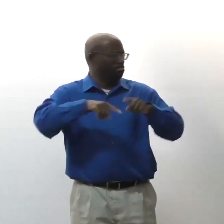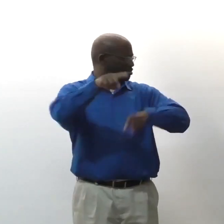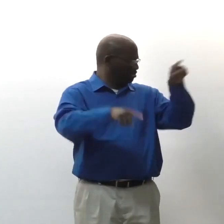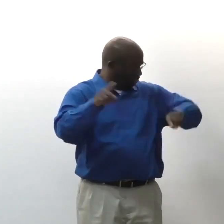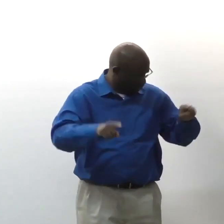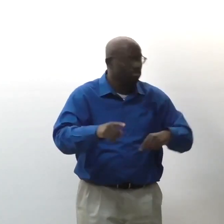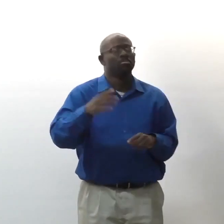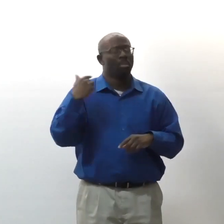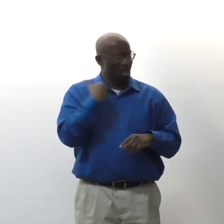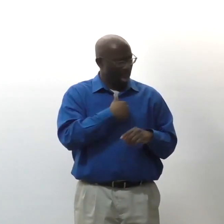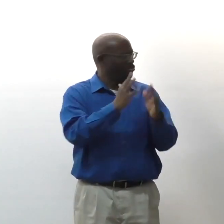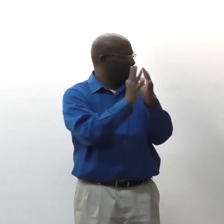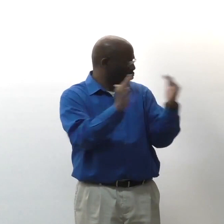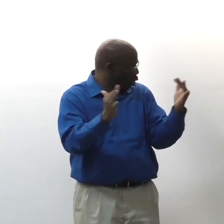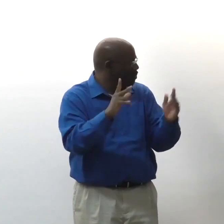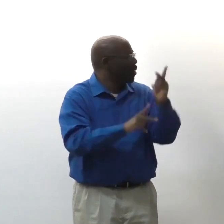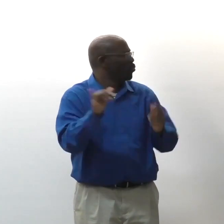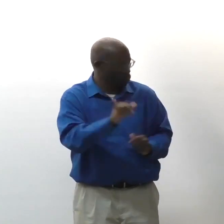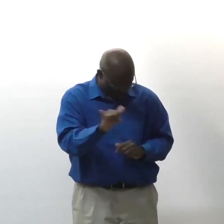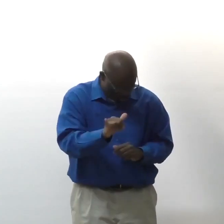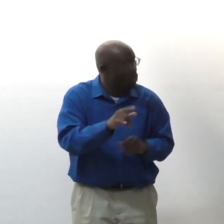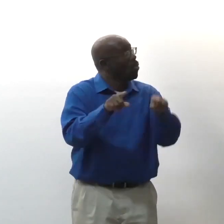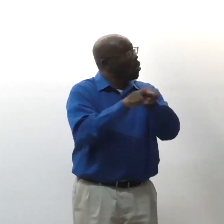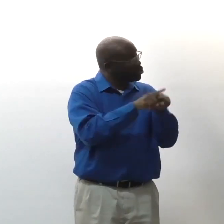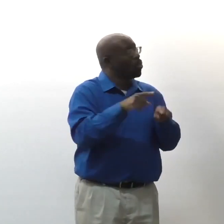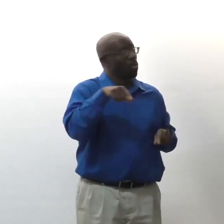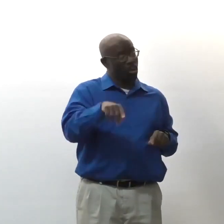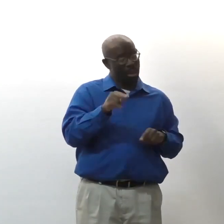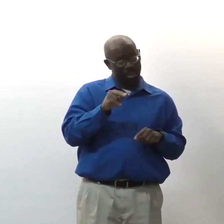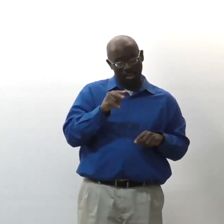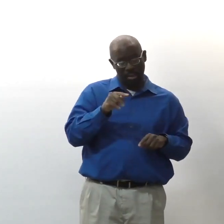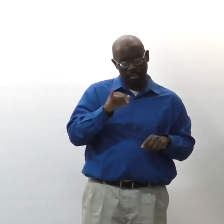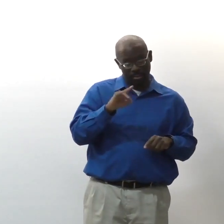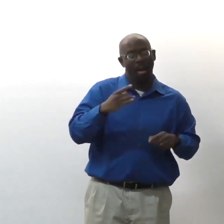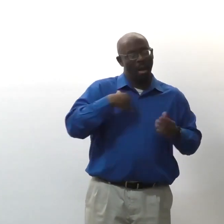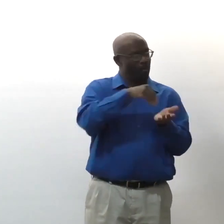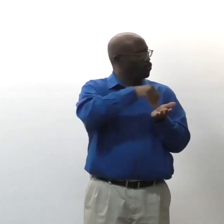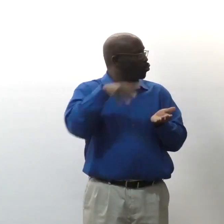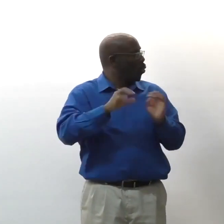some who sign more in English word order. And so there is a diverse representation people there.